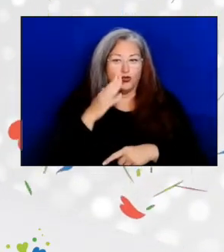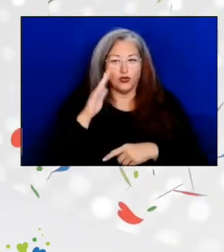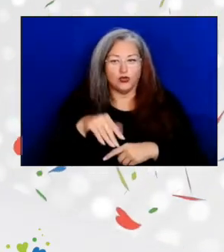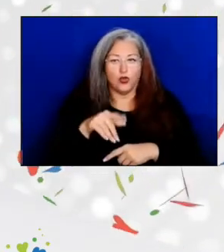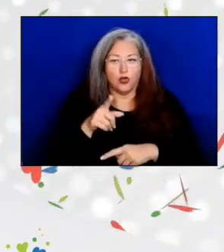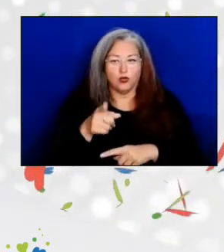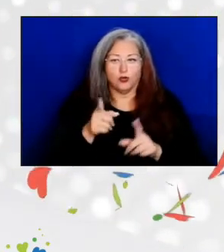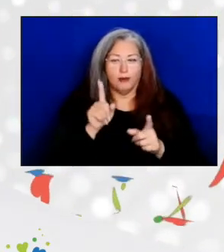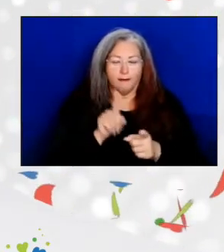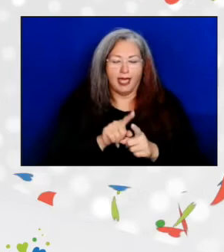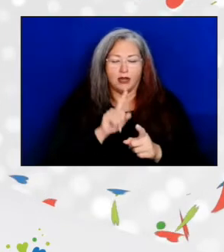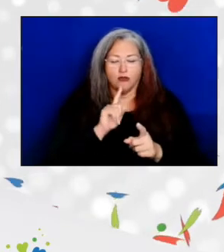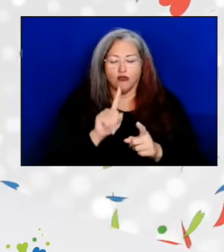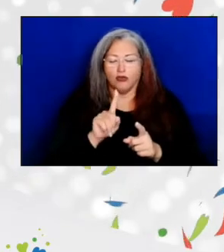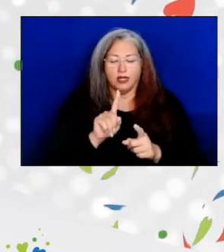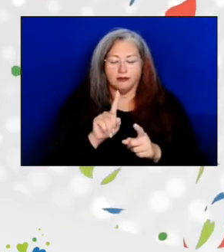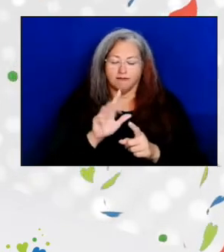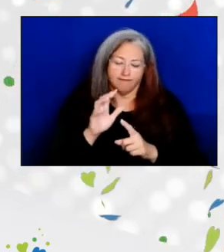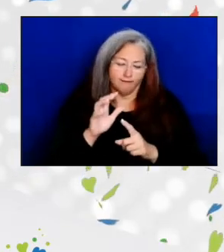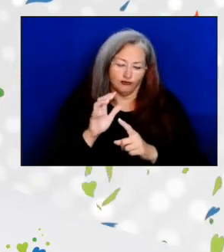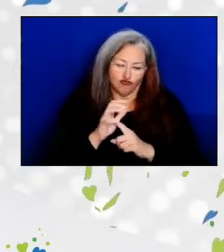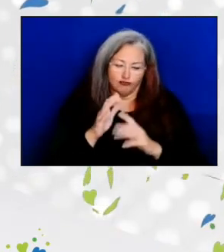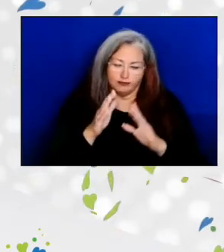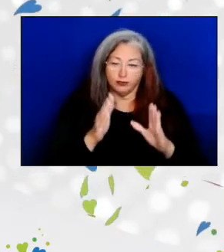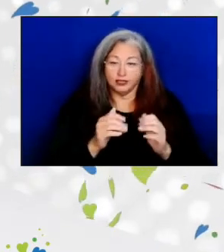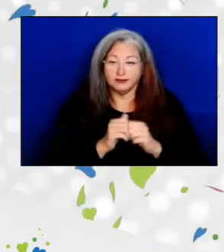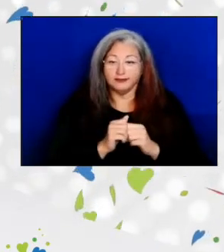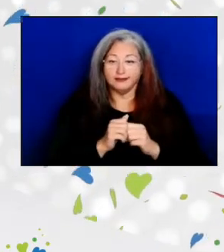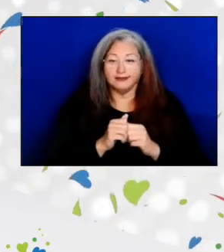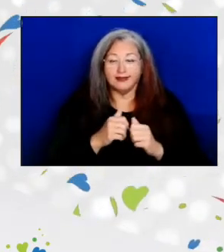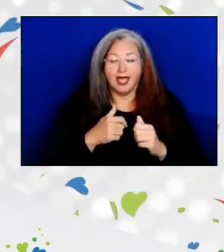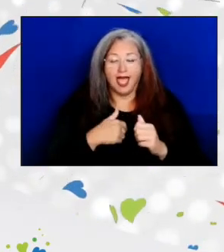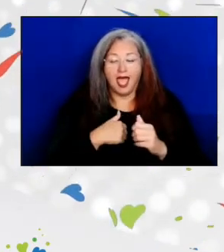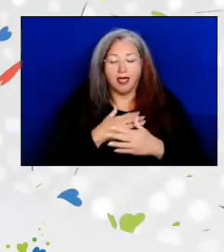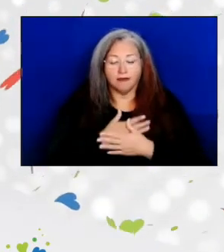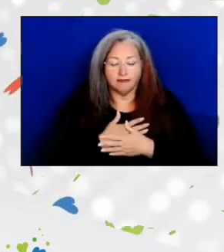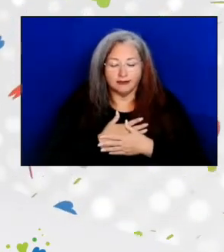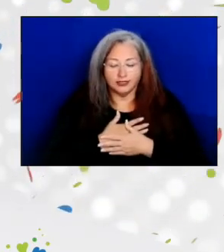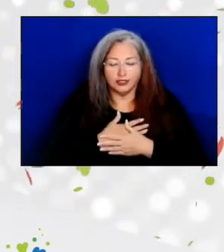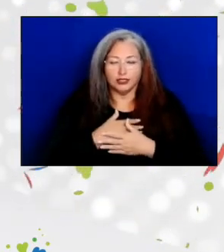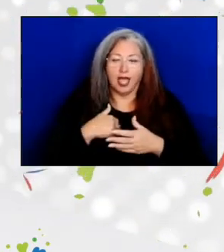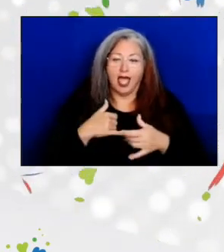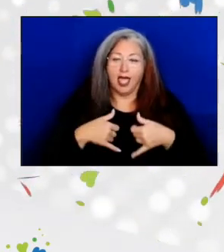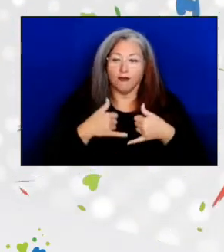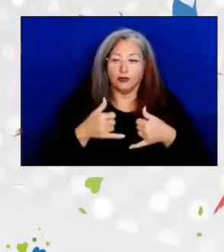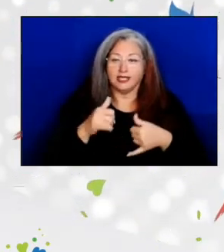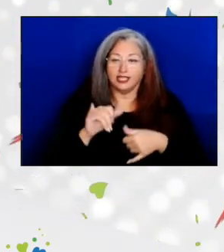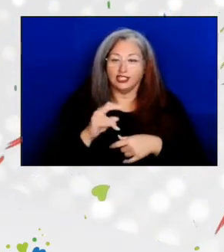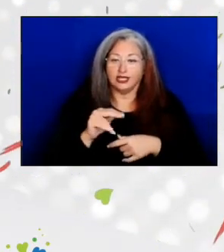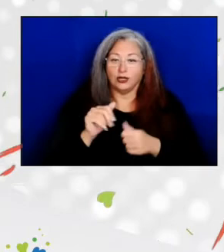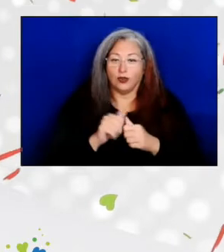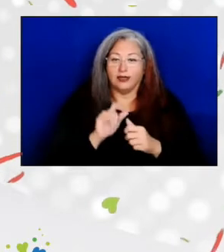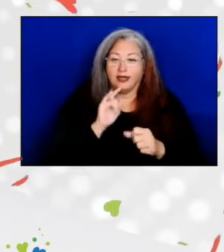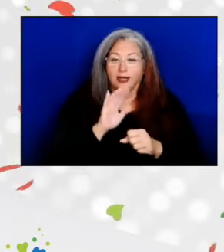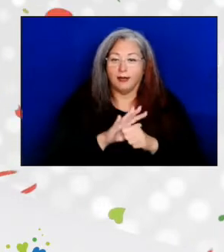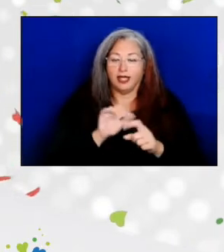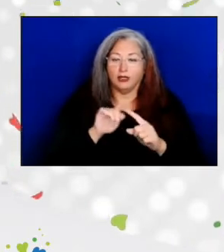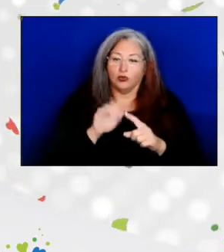an extraordinary person. It is with great pleasure that I present Jean Lloyd with the Commitment to Excellence Award.